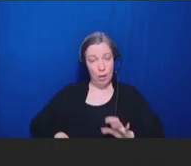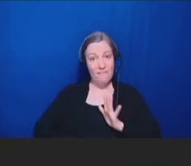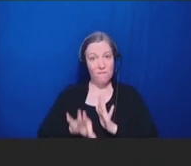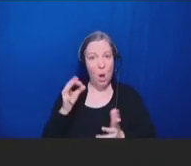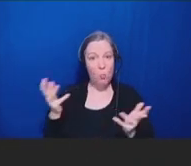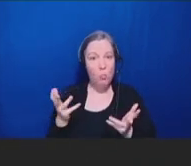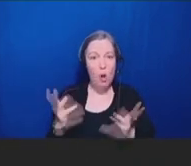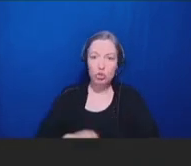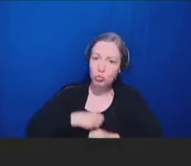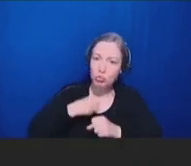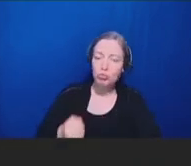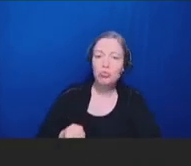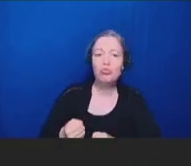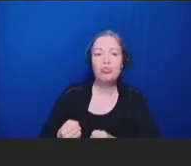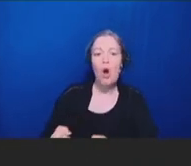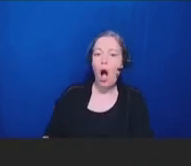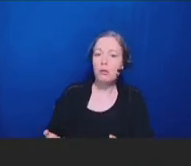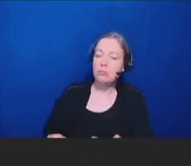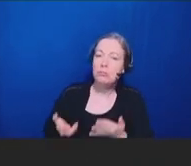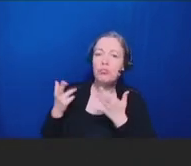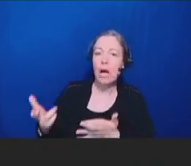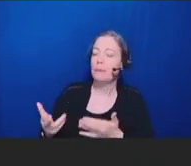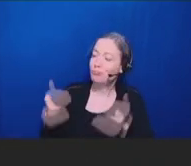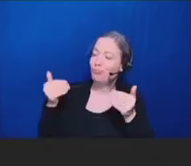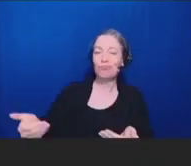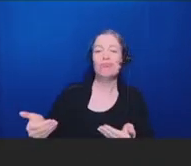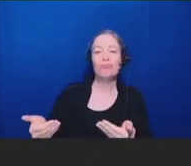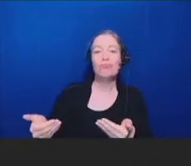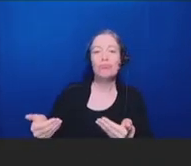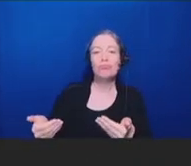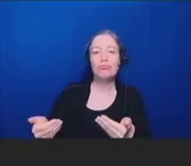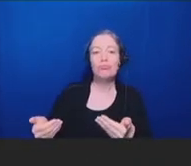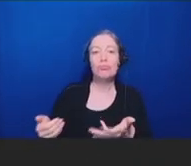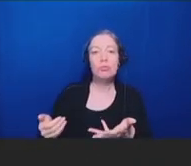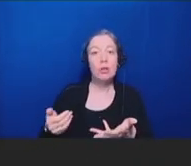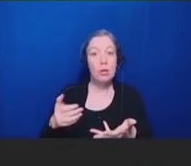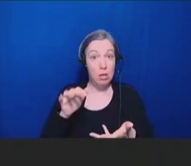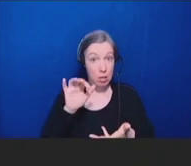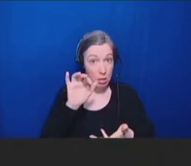healthcare provider produces, you know -- intervention is one of the largest effects and has one